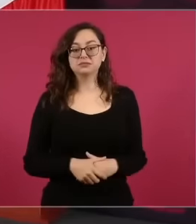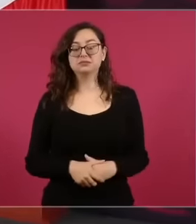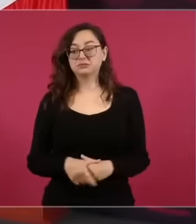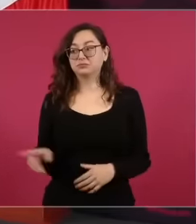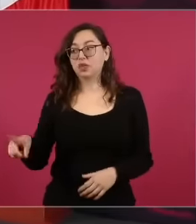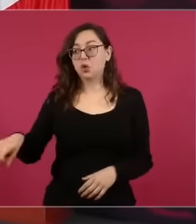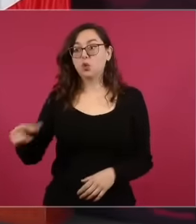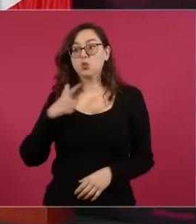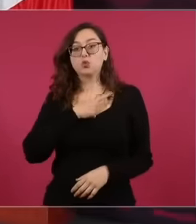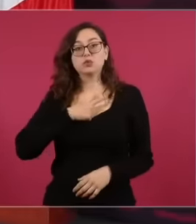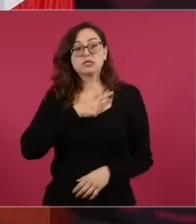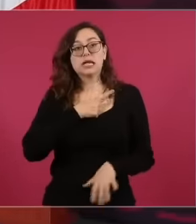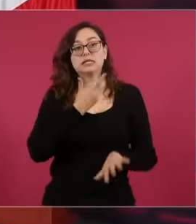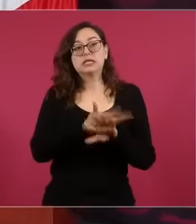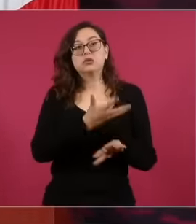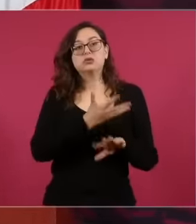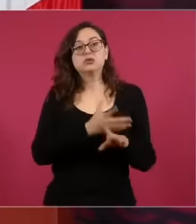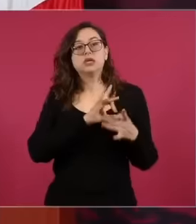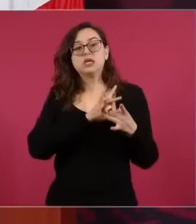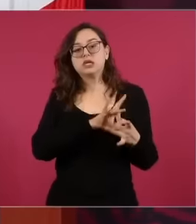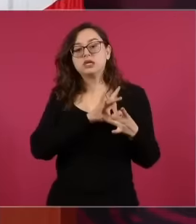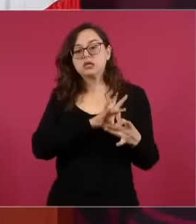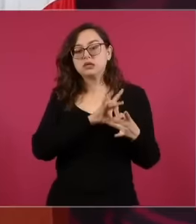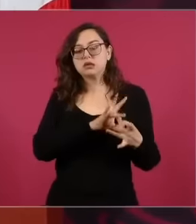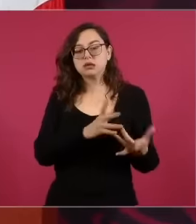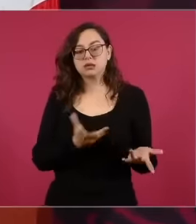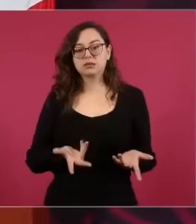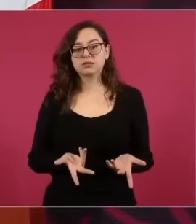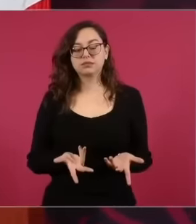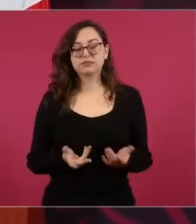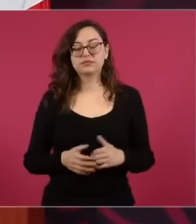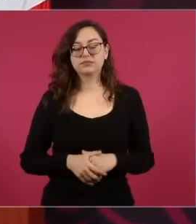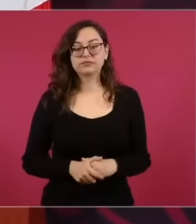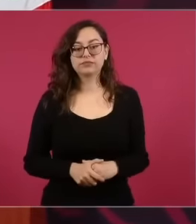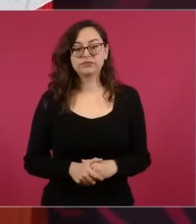Eh then